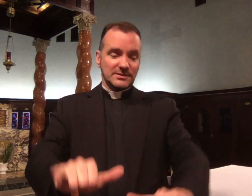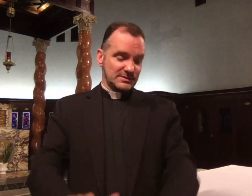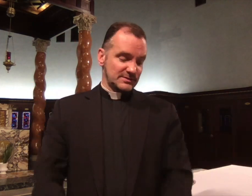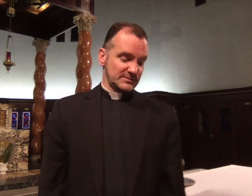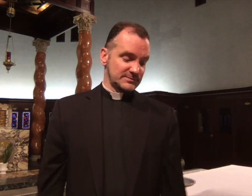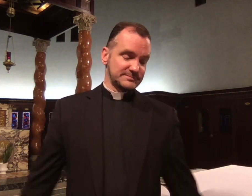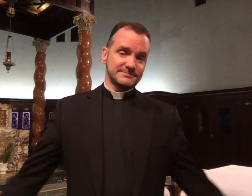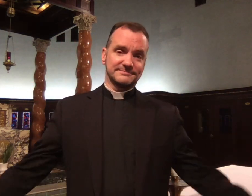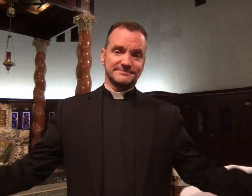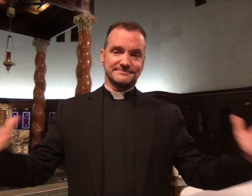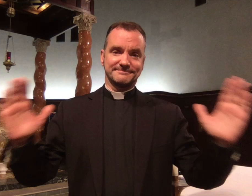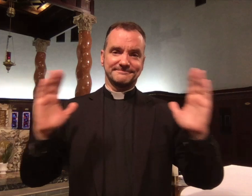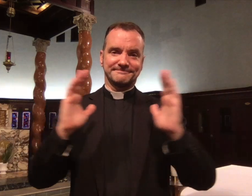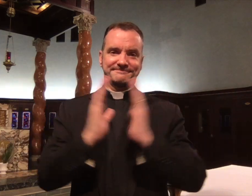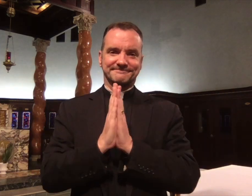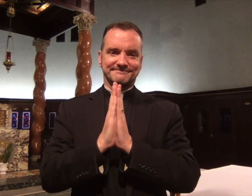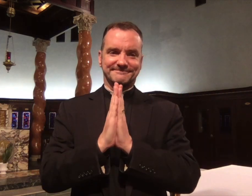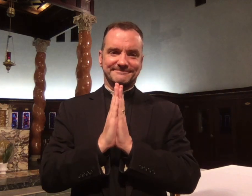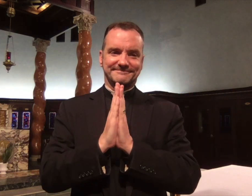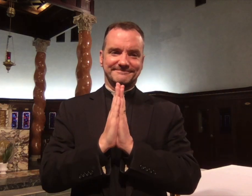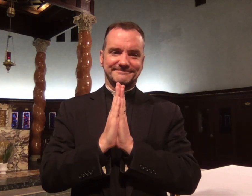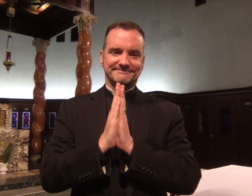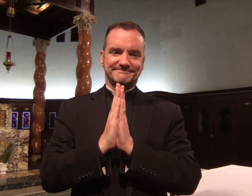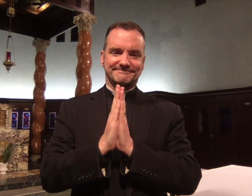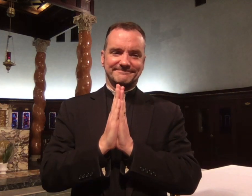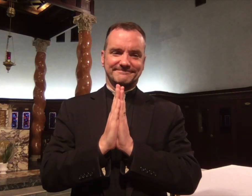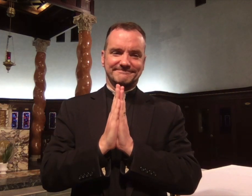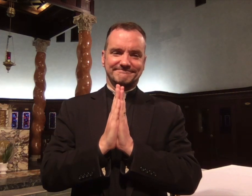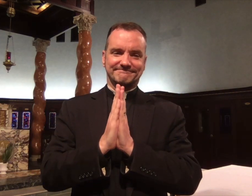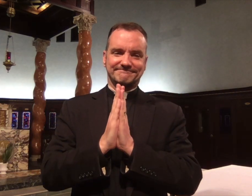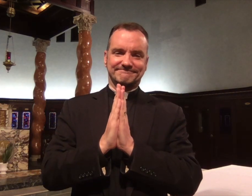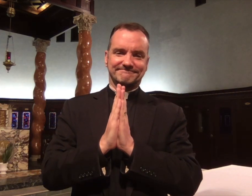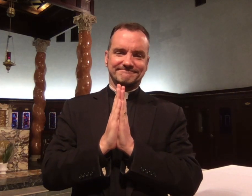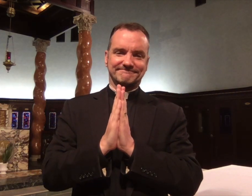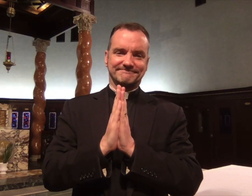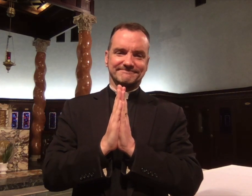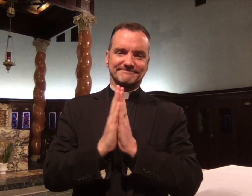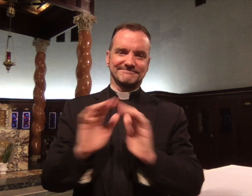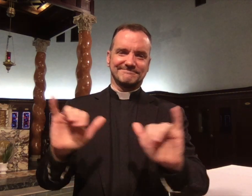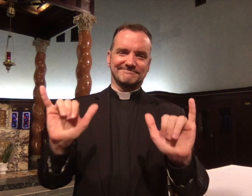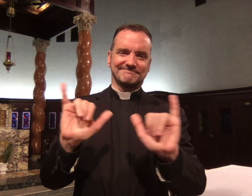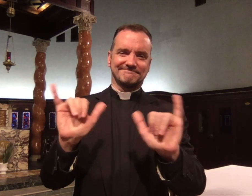and ever. Amen.